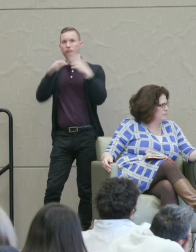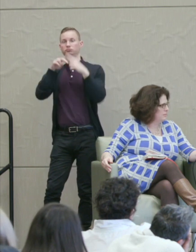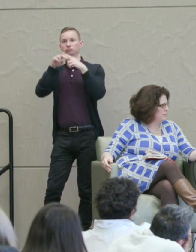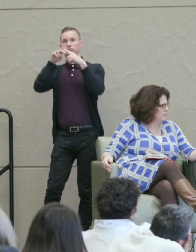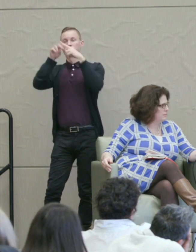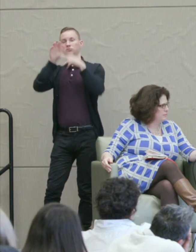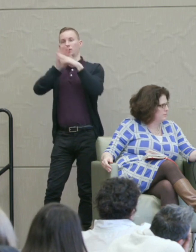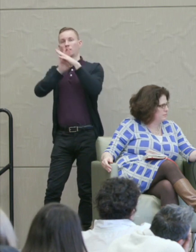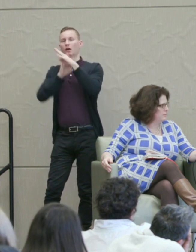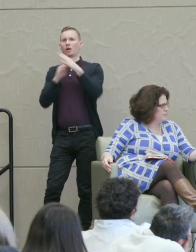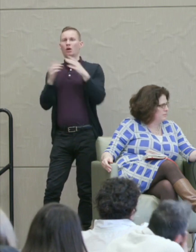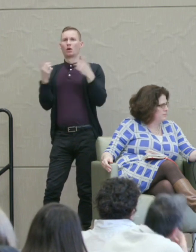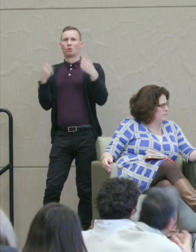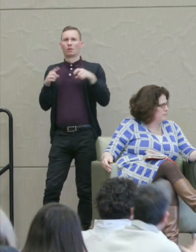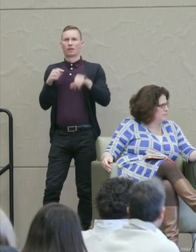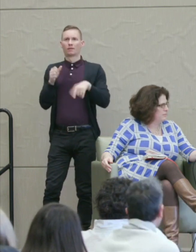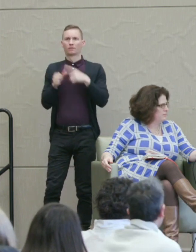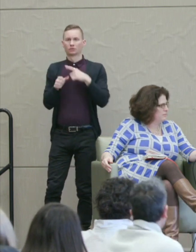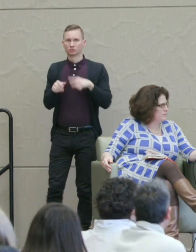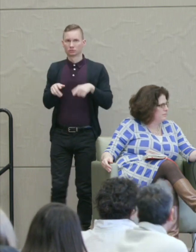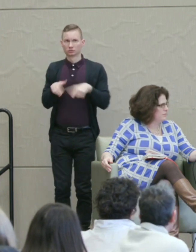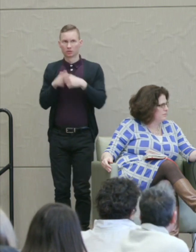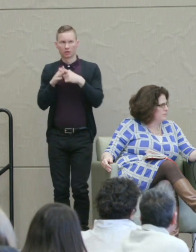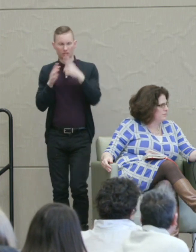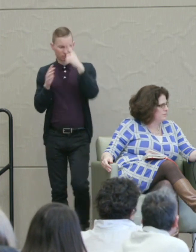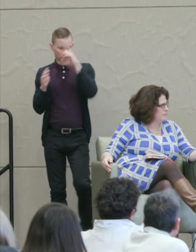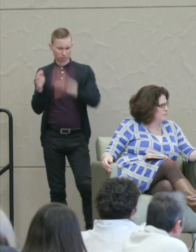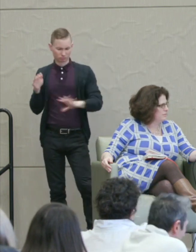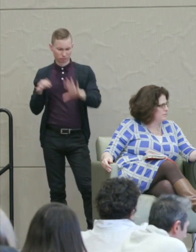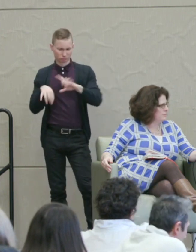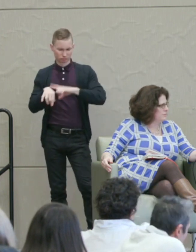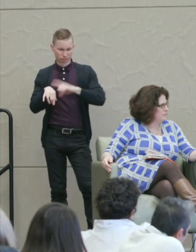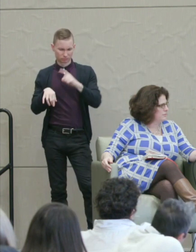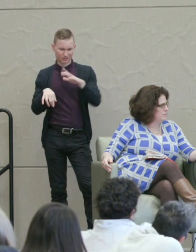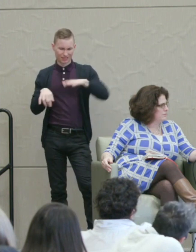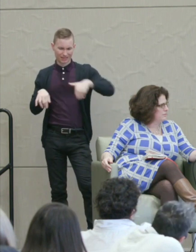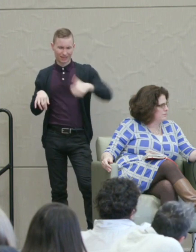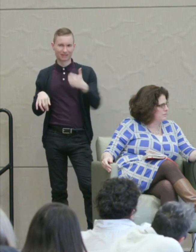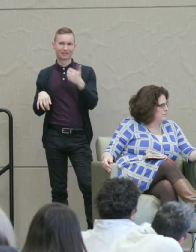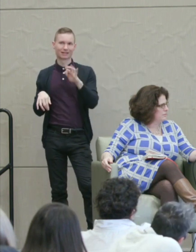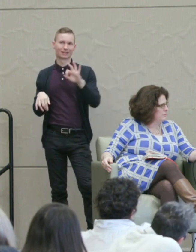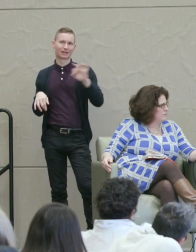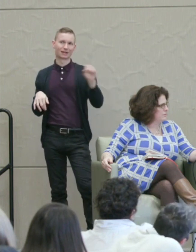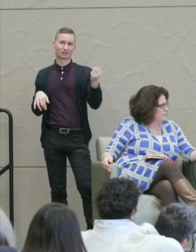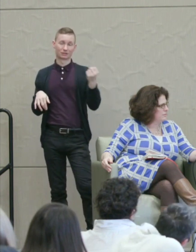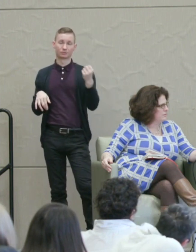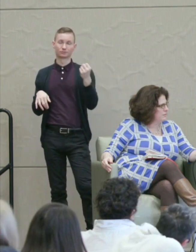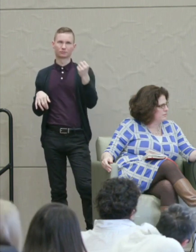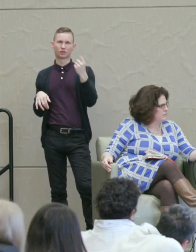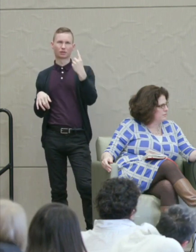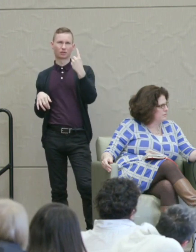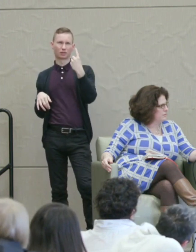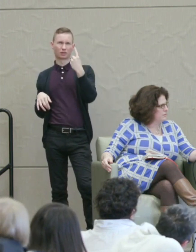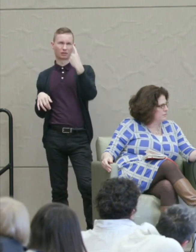And when that first began in around, oh, I think about late 1990s and I think scholars